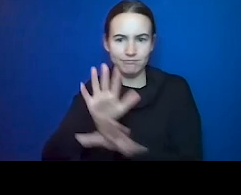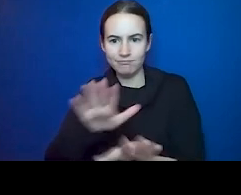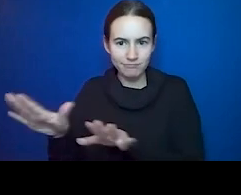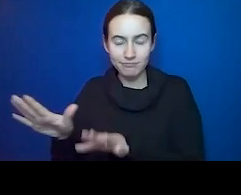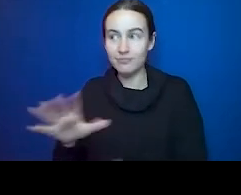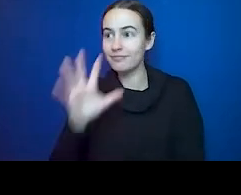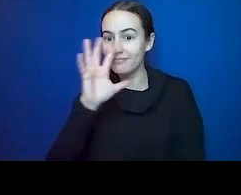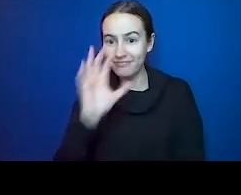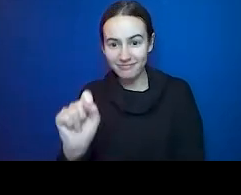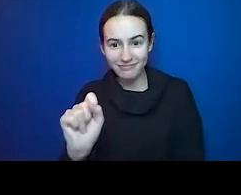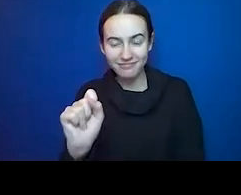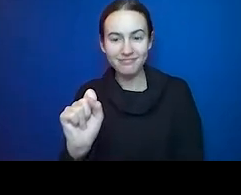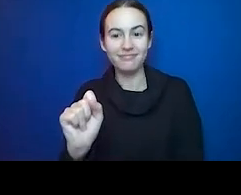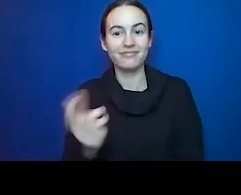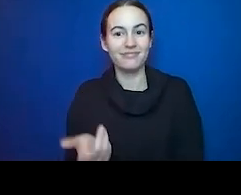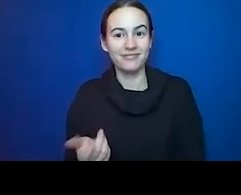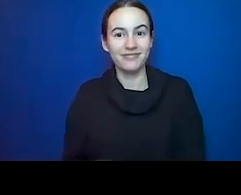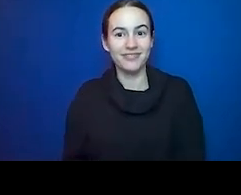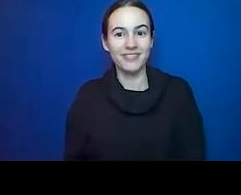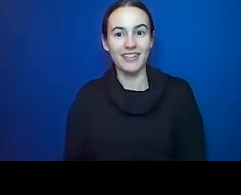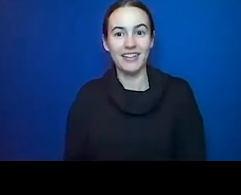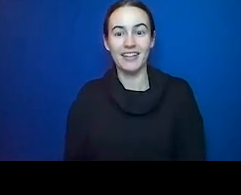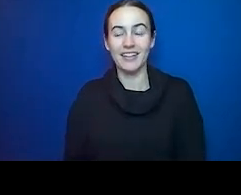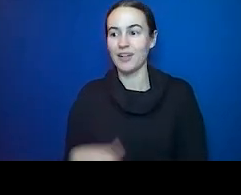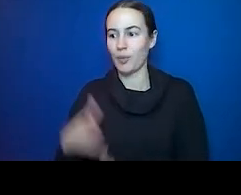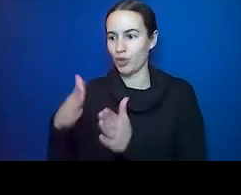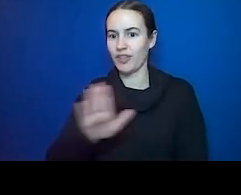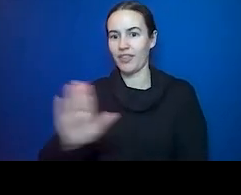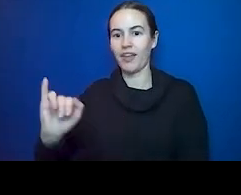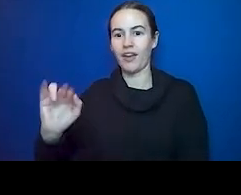taking away somebody's insulin after two weeks who has been on